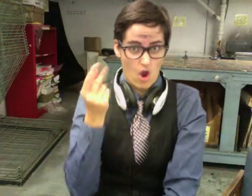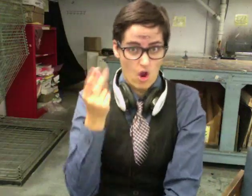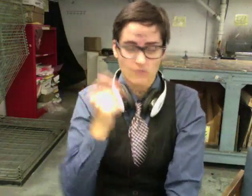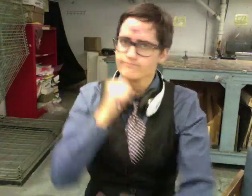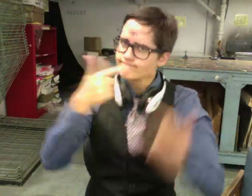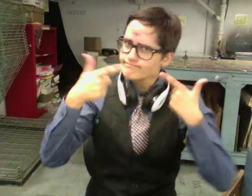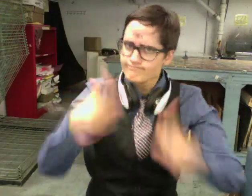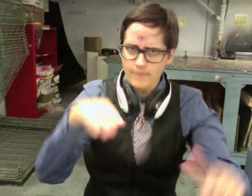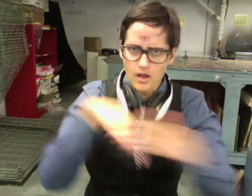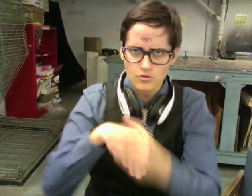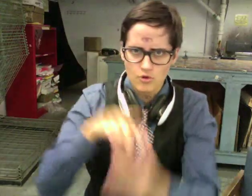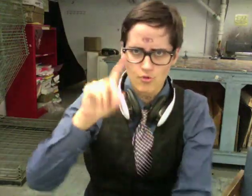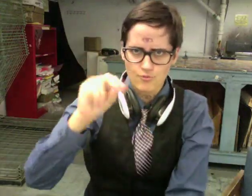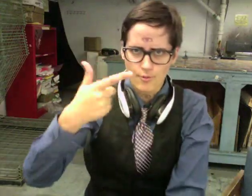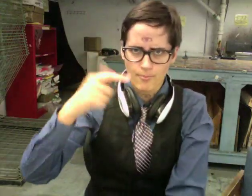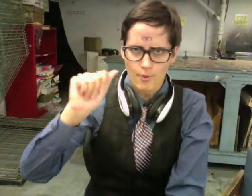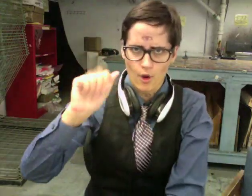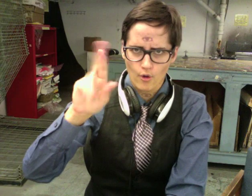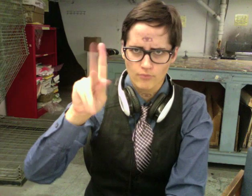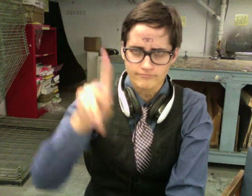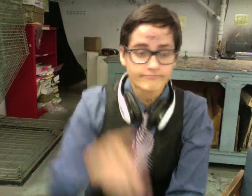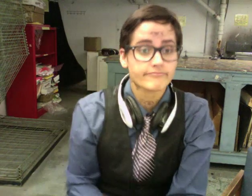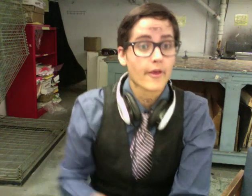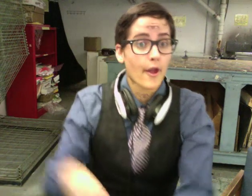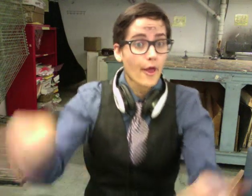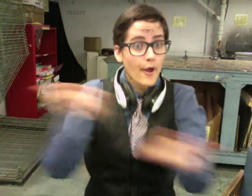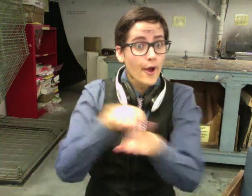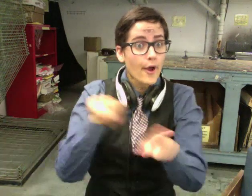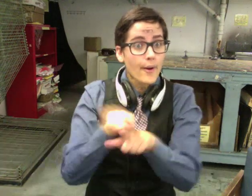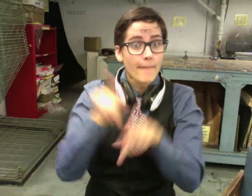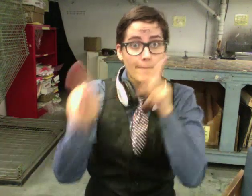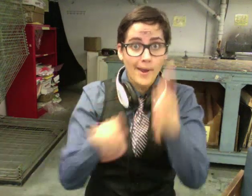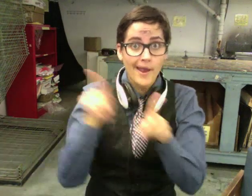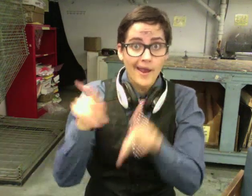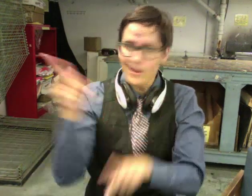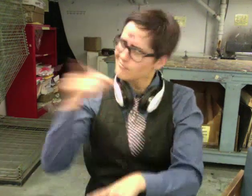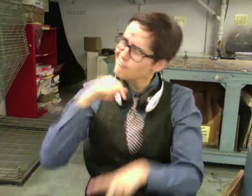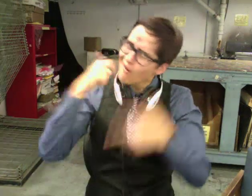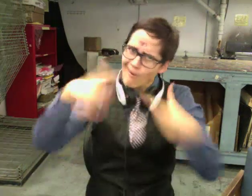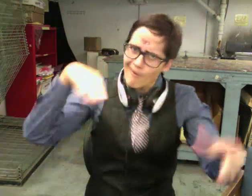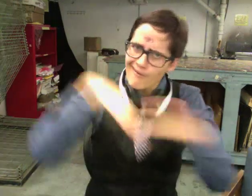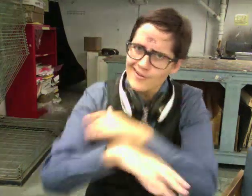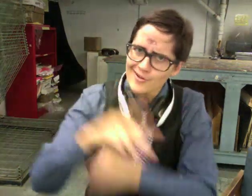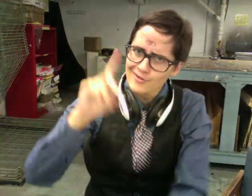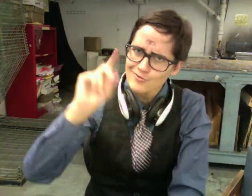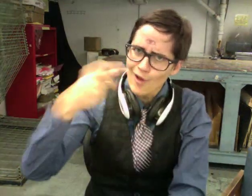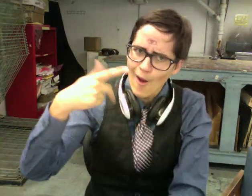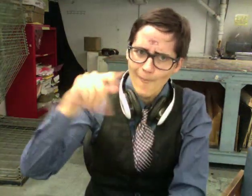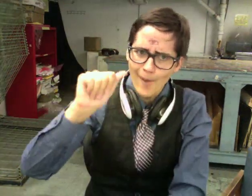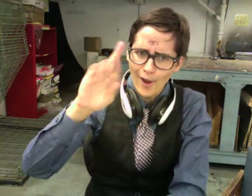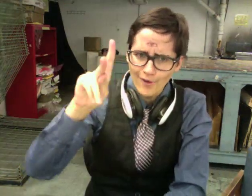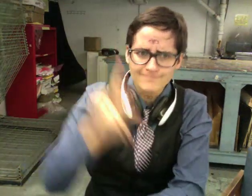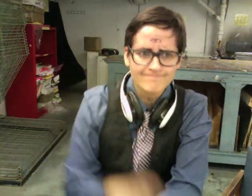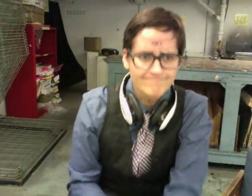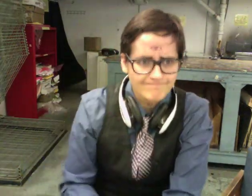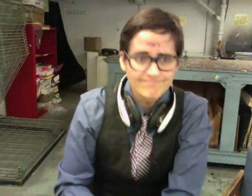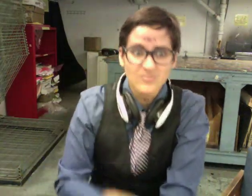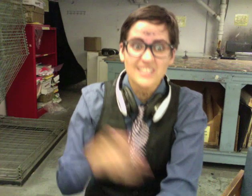dog park. People are not allowed in the dog park. It is possible that you will see hooded